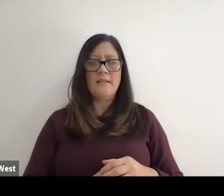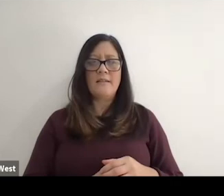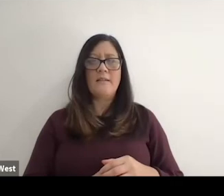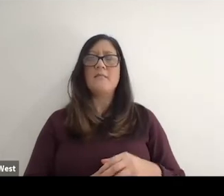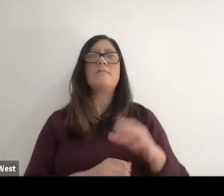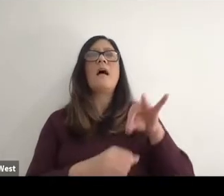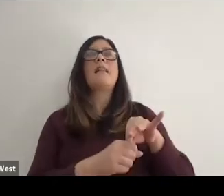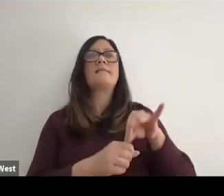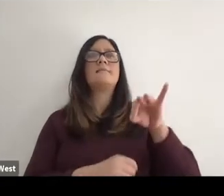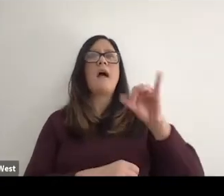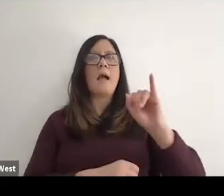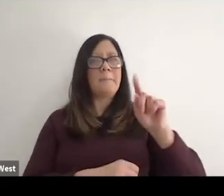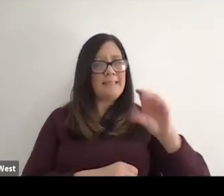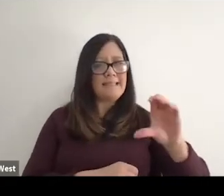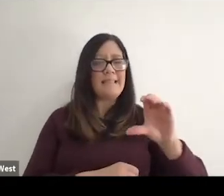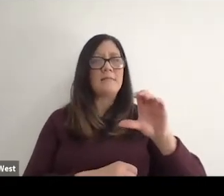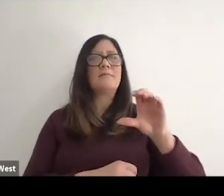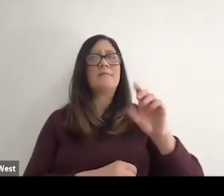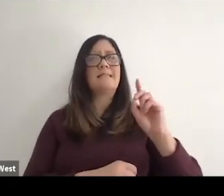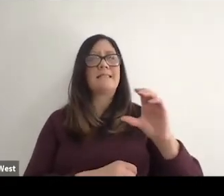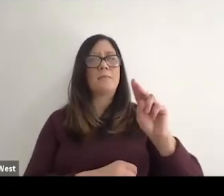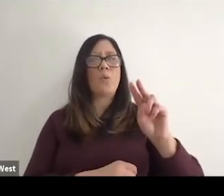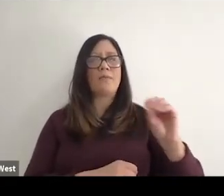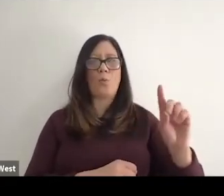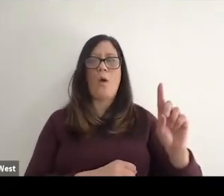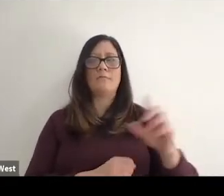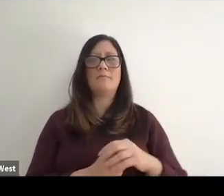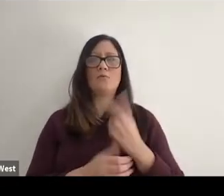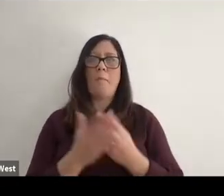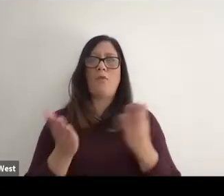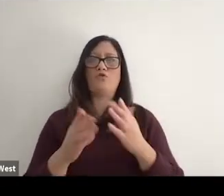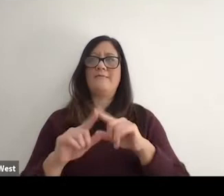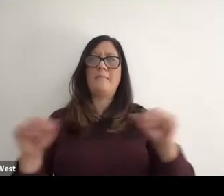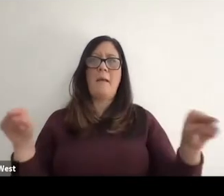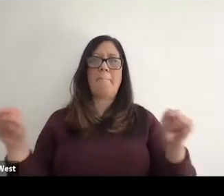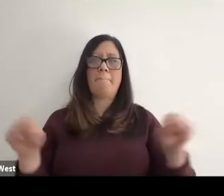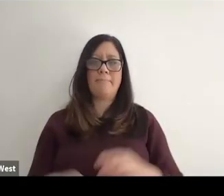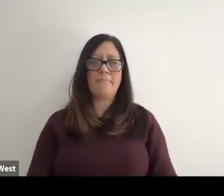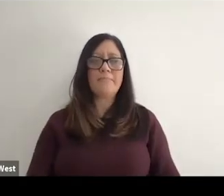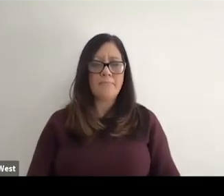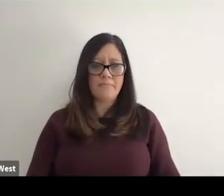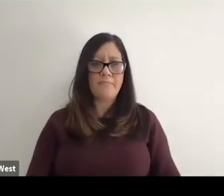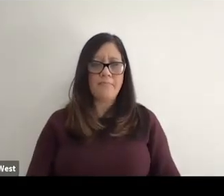So we had sort of concurrent terms in a way.